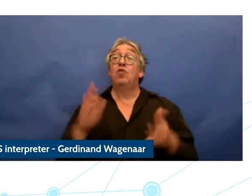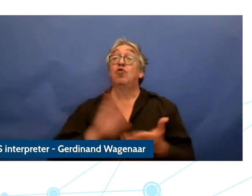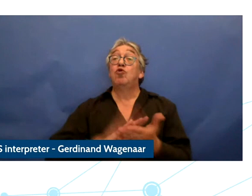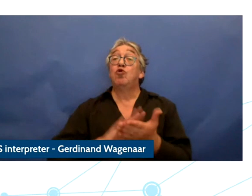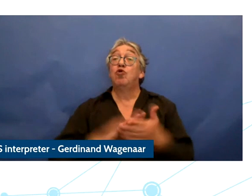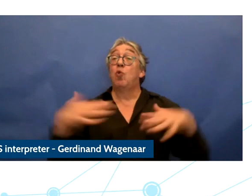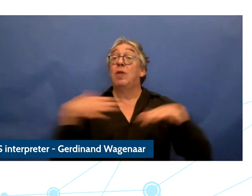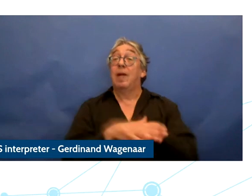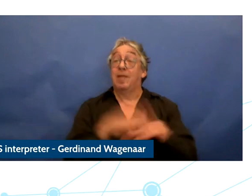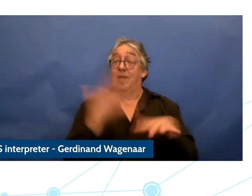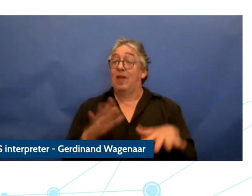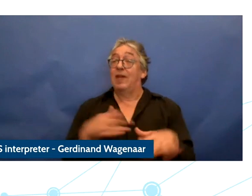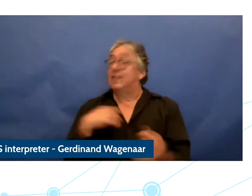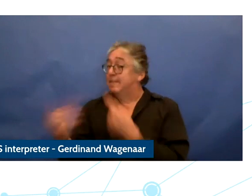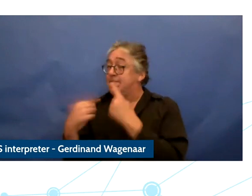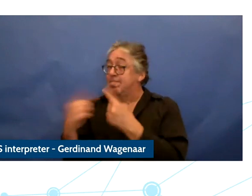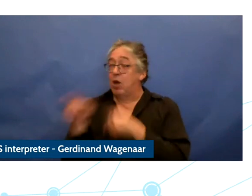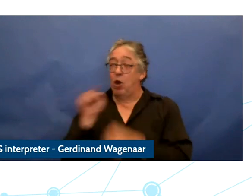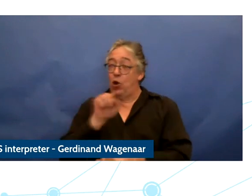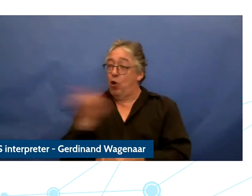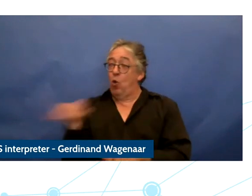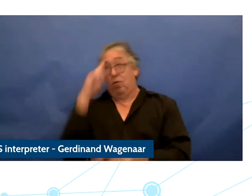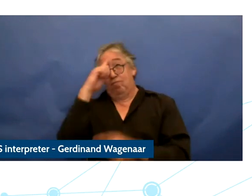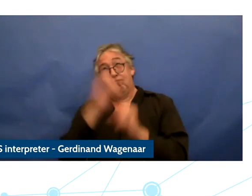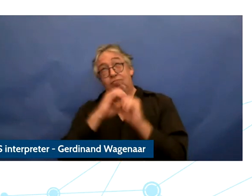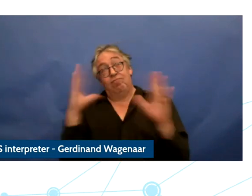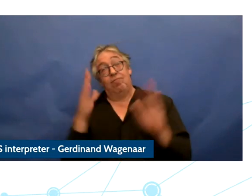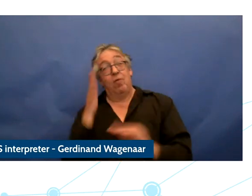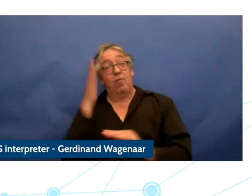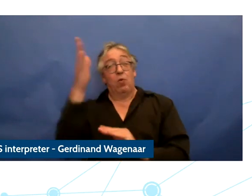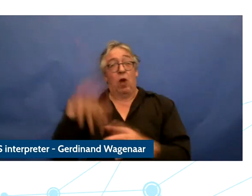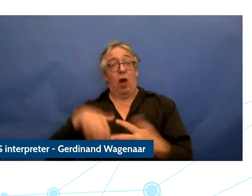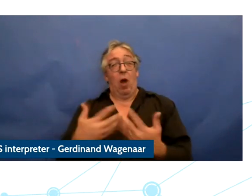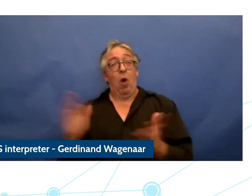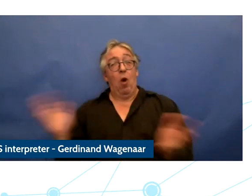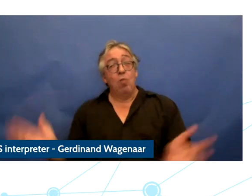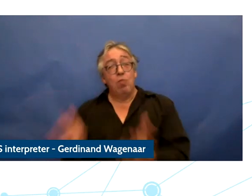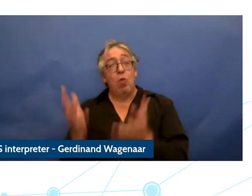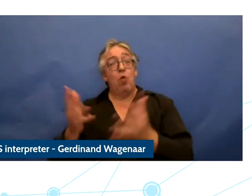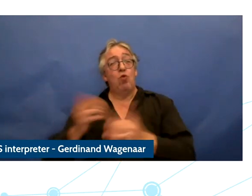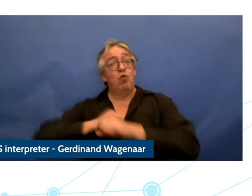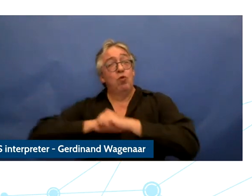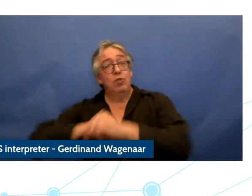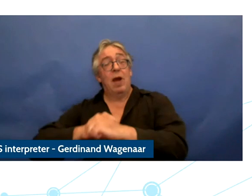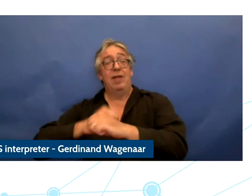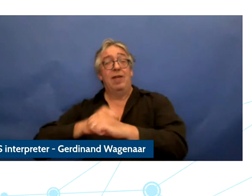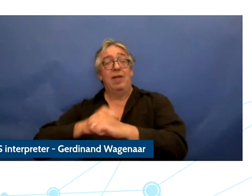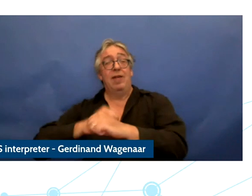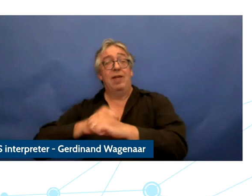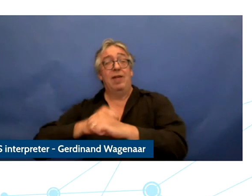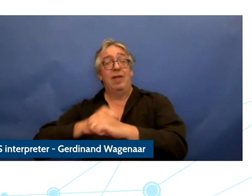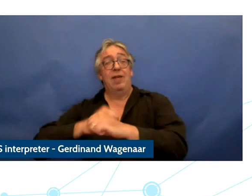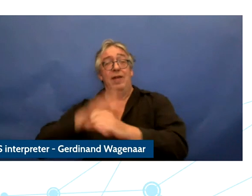the priorities they see to promote, protect, repeat and fulfill church's